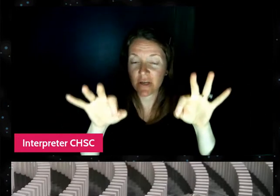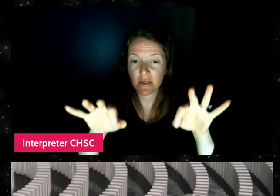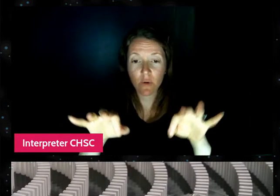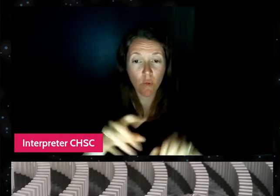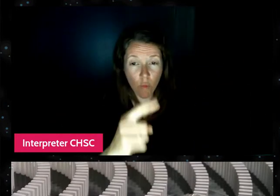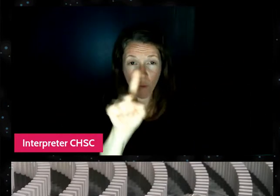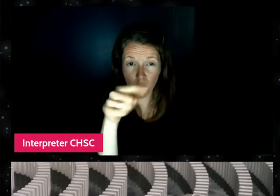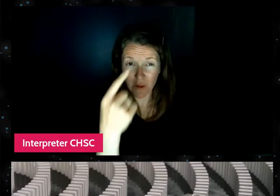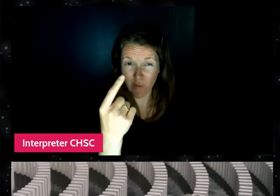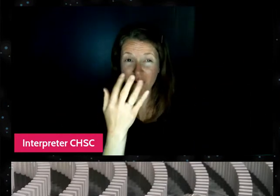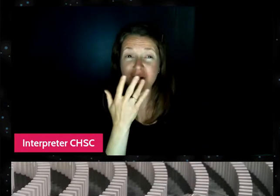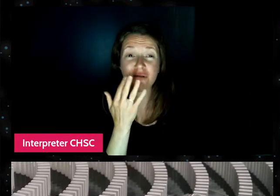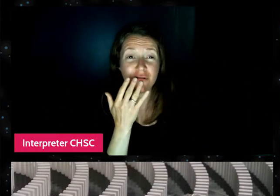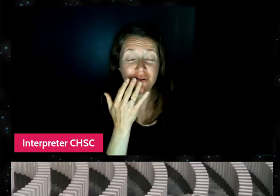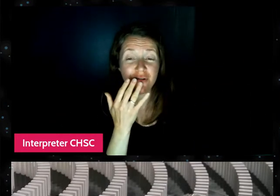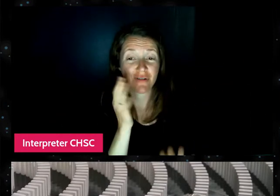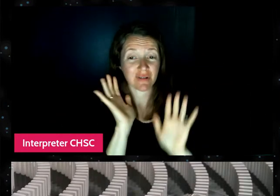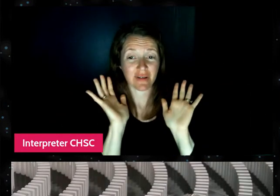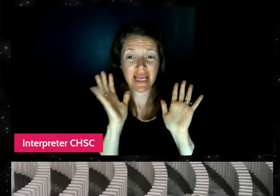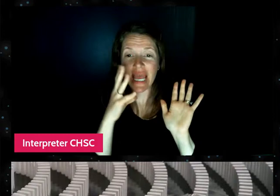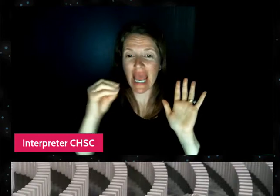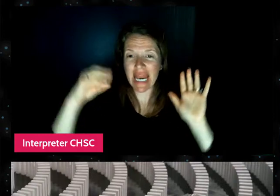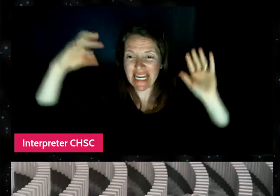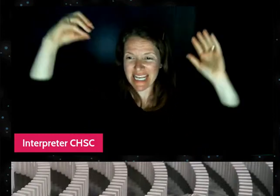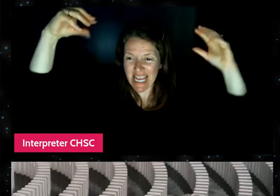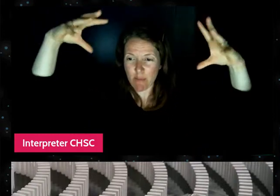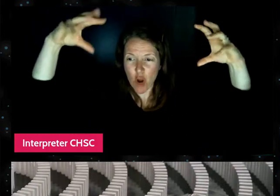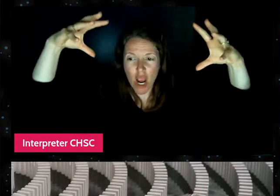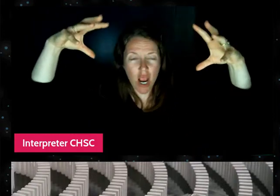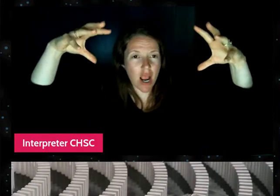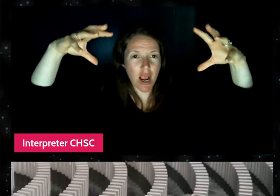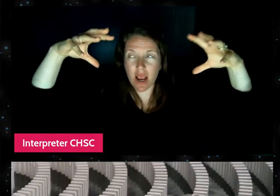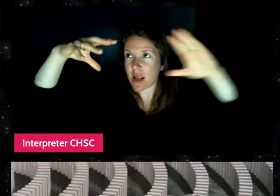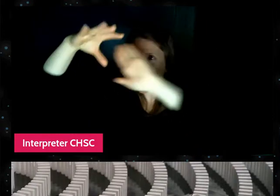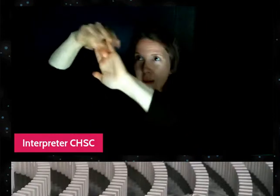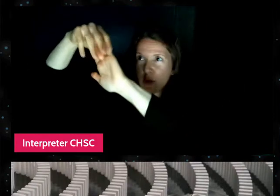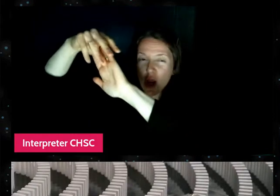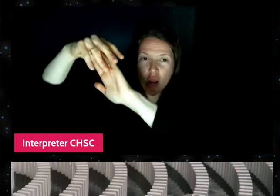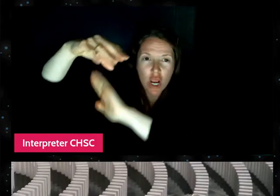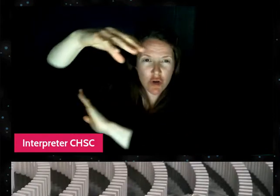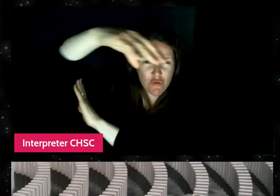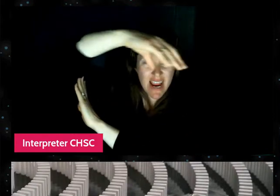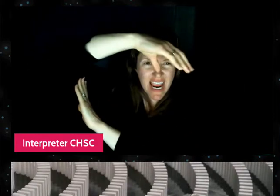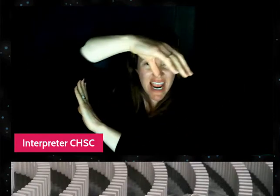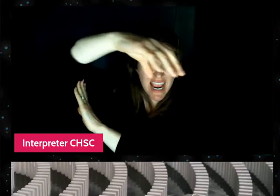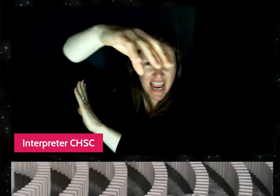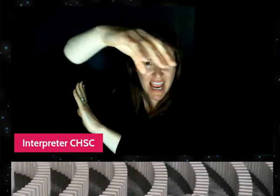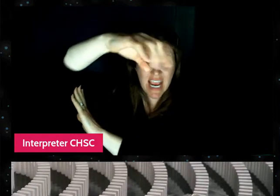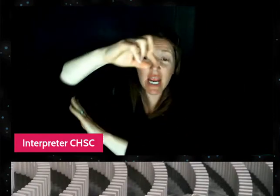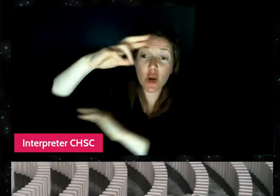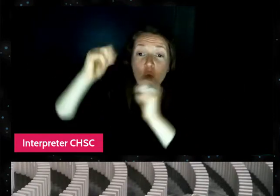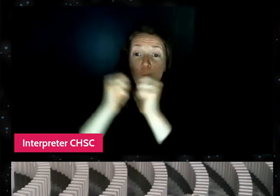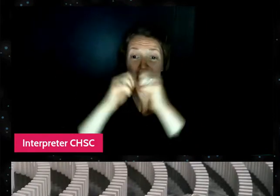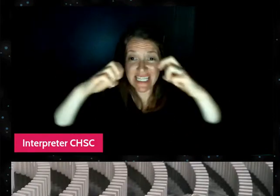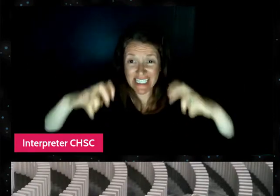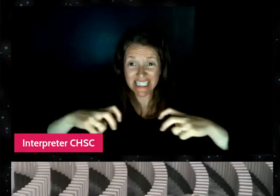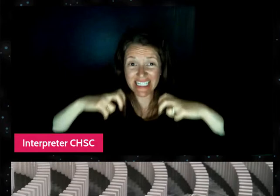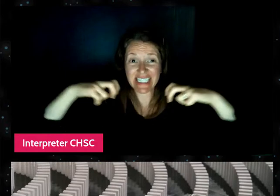And we have like a camera rigs set up, we have a camera crane, maybe there's like stadium seating around it so we can have live events.